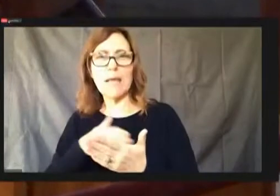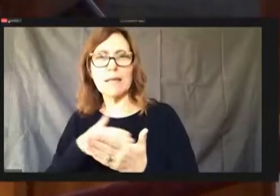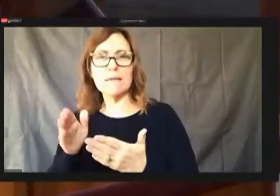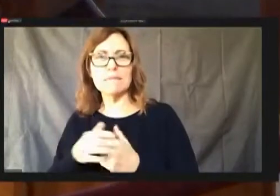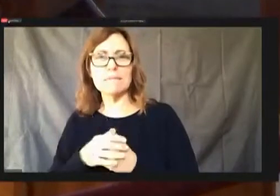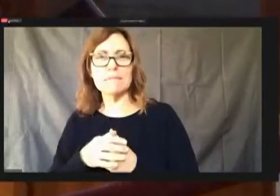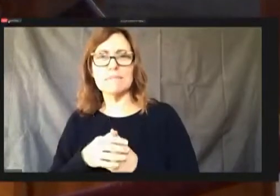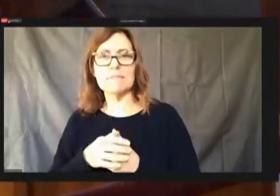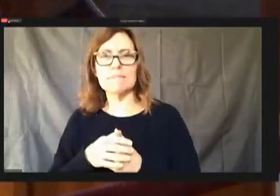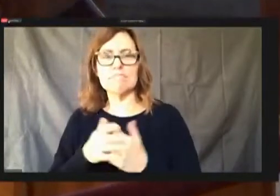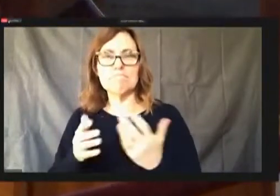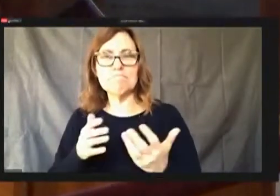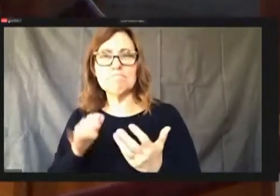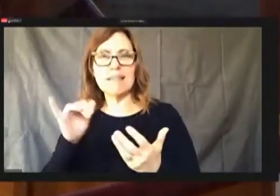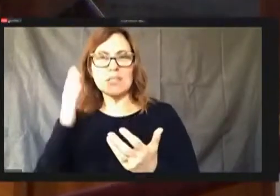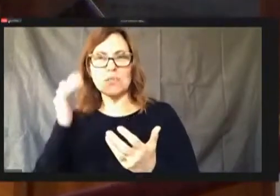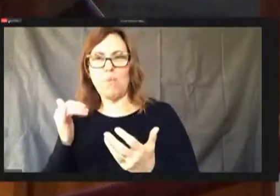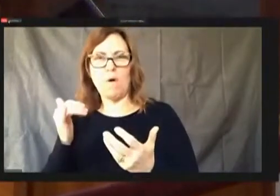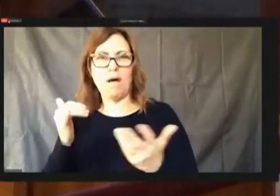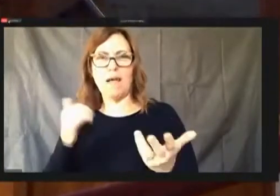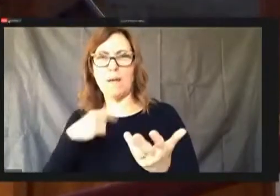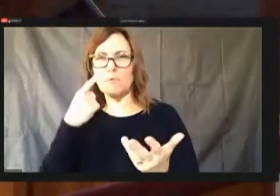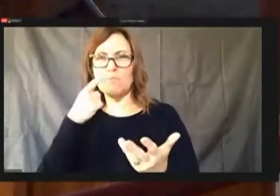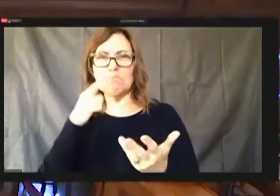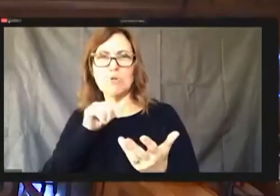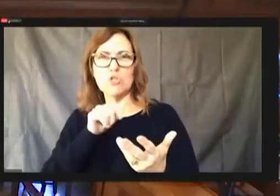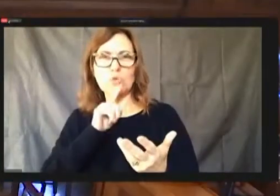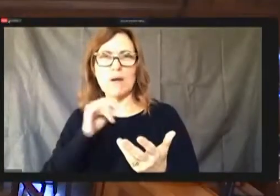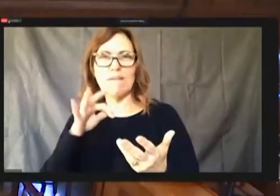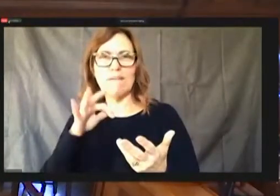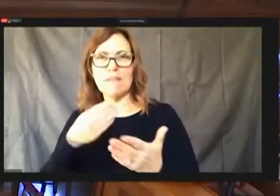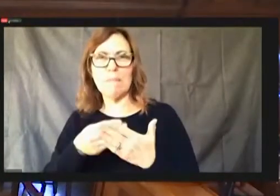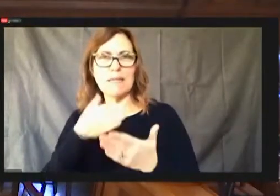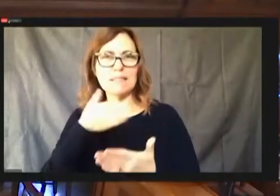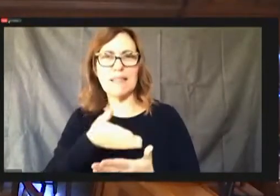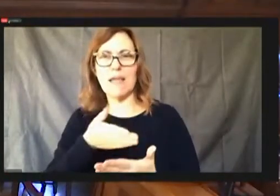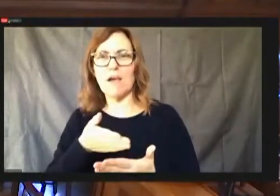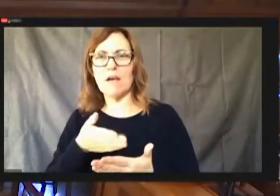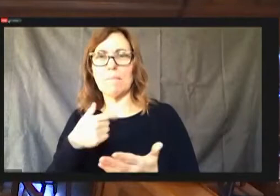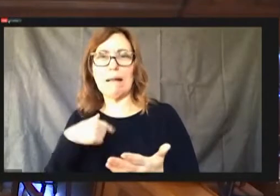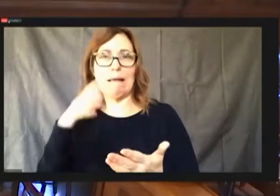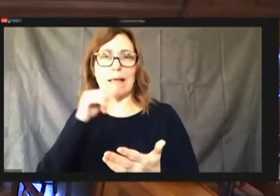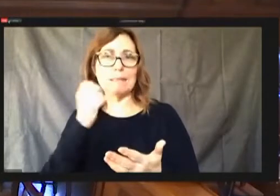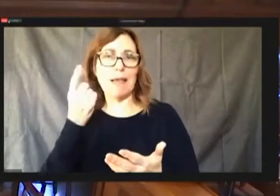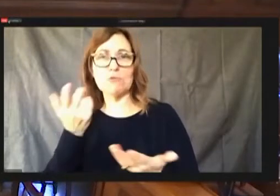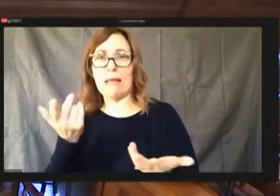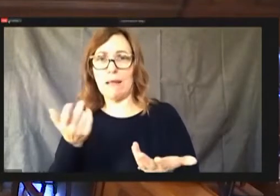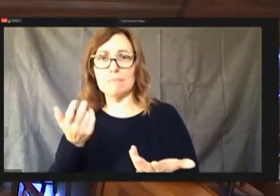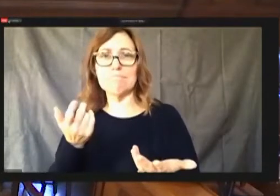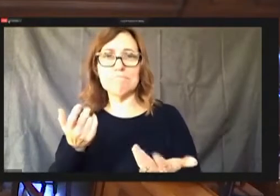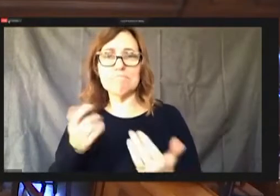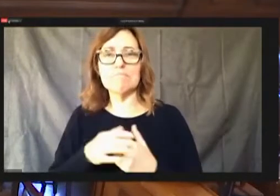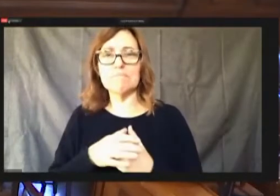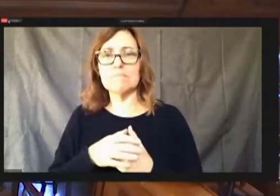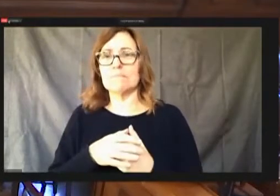guess I don't understand why we got, like, I was in the budgeting were asked the director